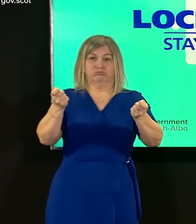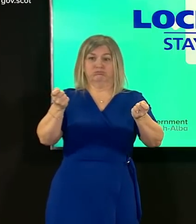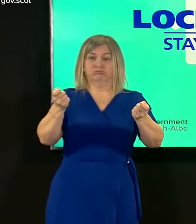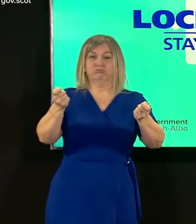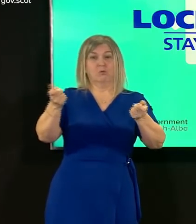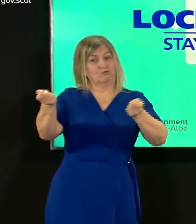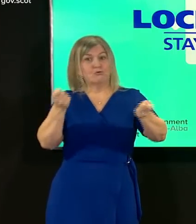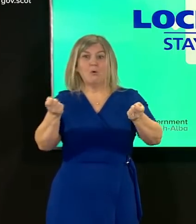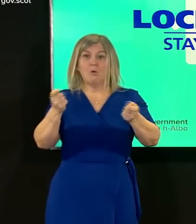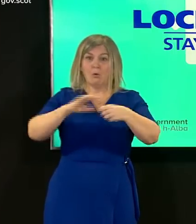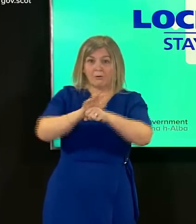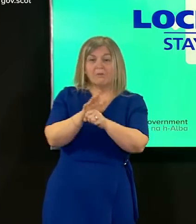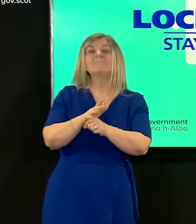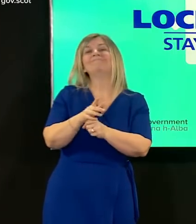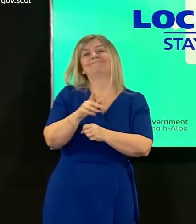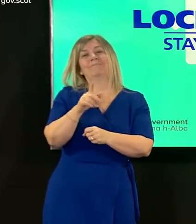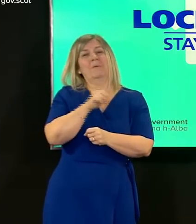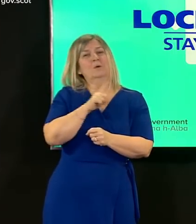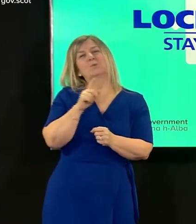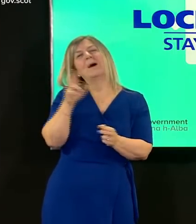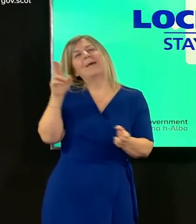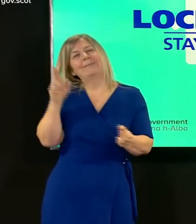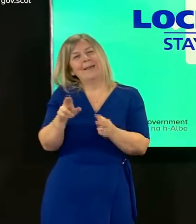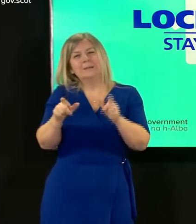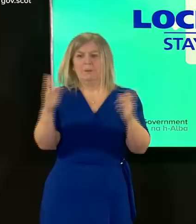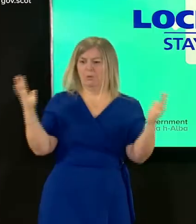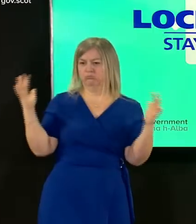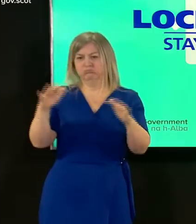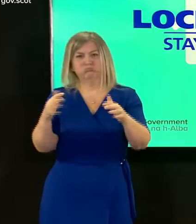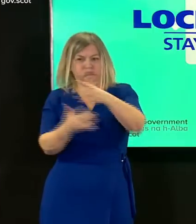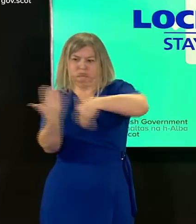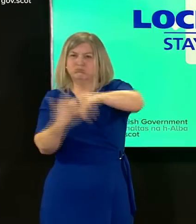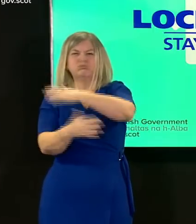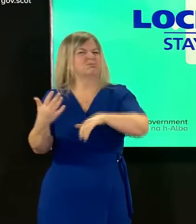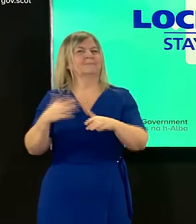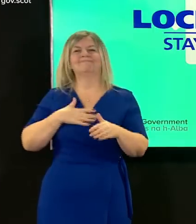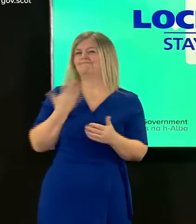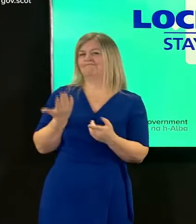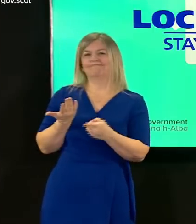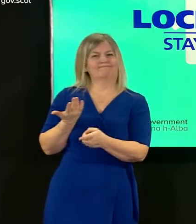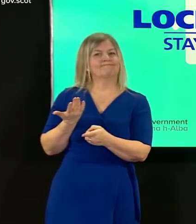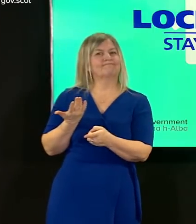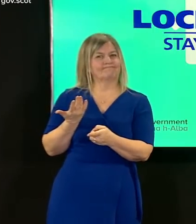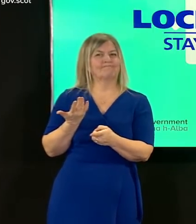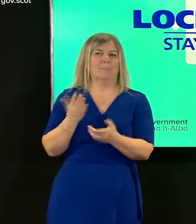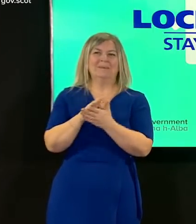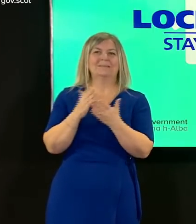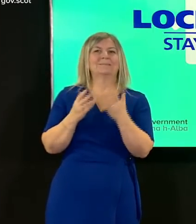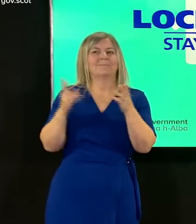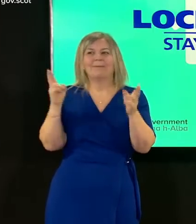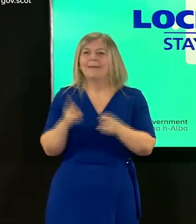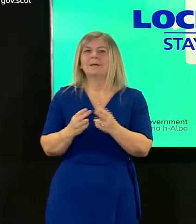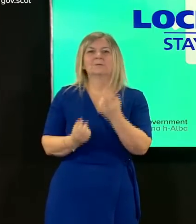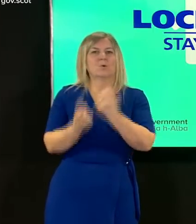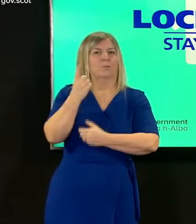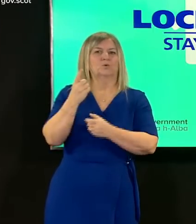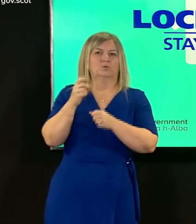not only to reduce transmission but to reduce the opportunity the virus has to mutate the final